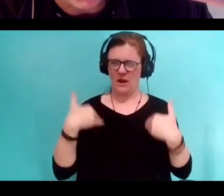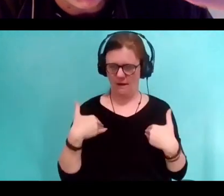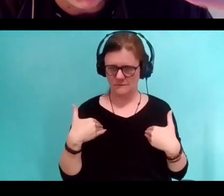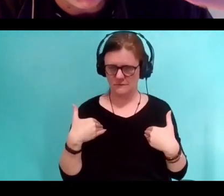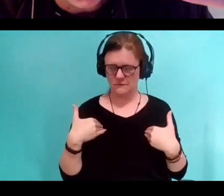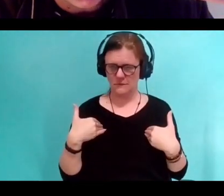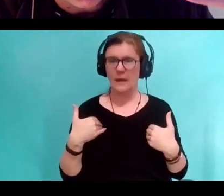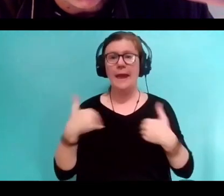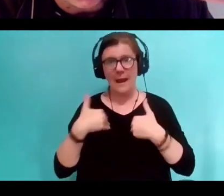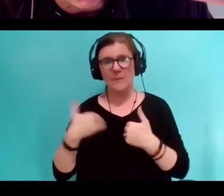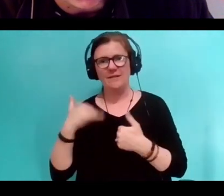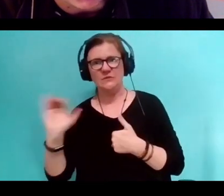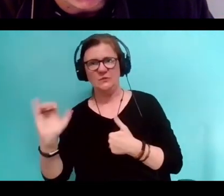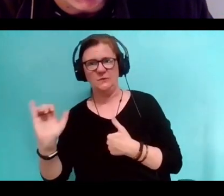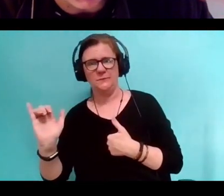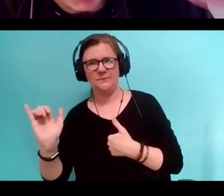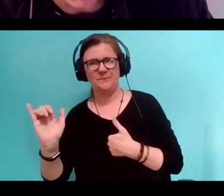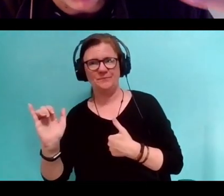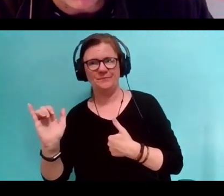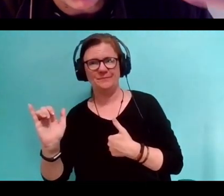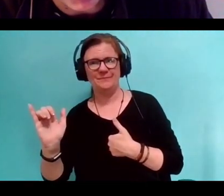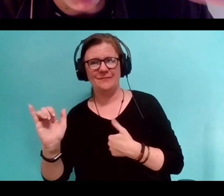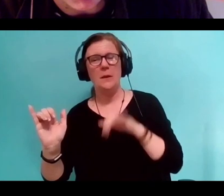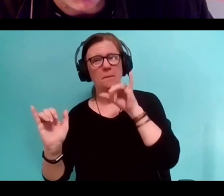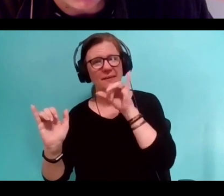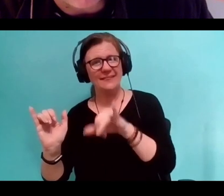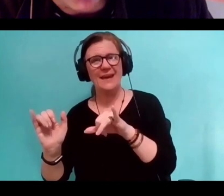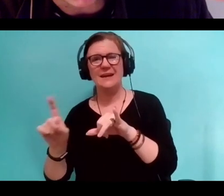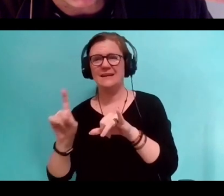we, it's an itch that constantly needs to be scratched.